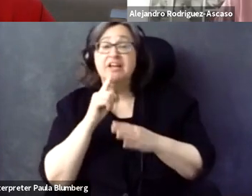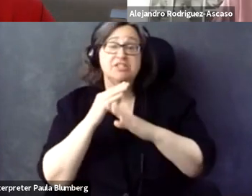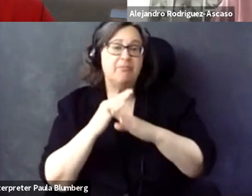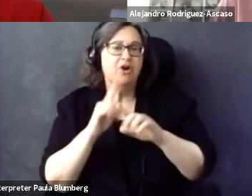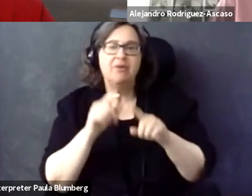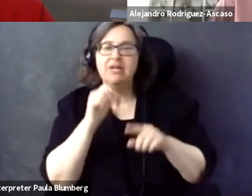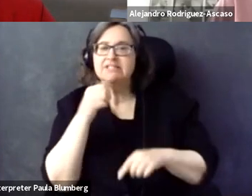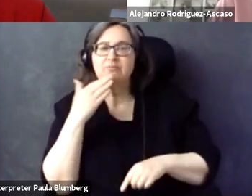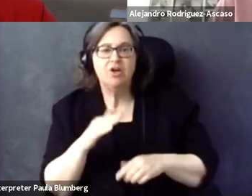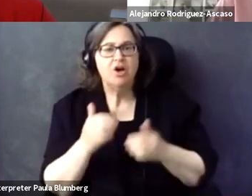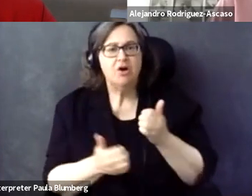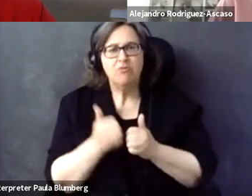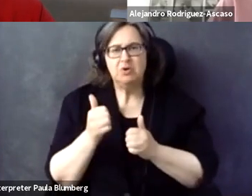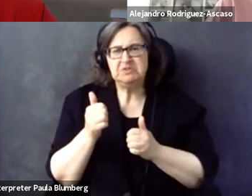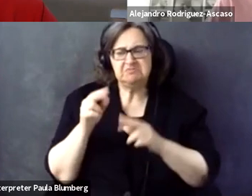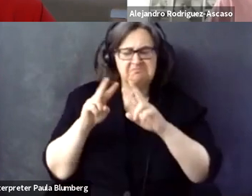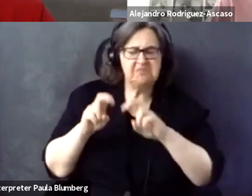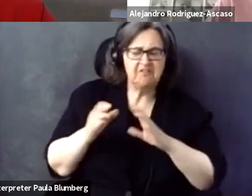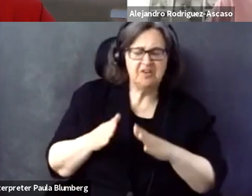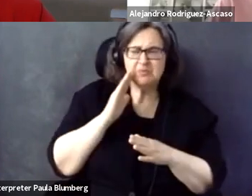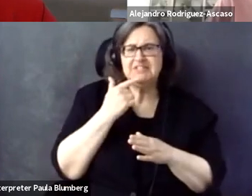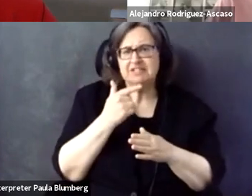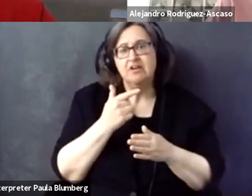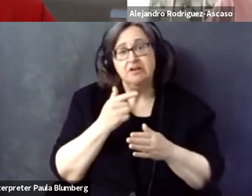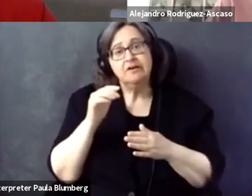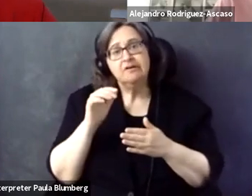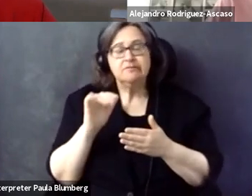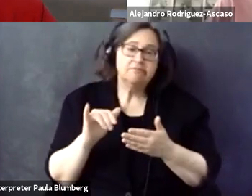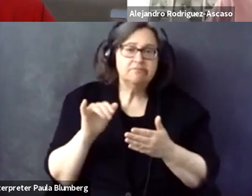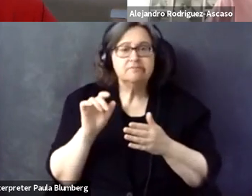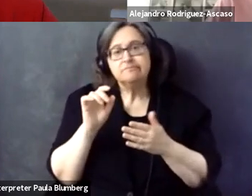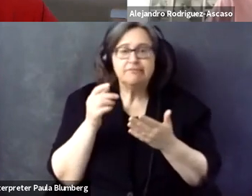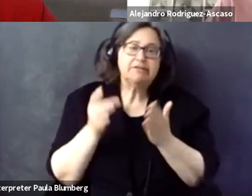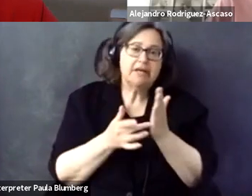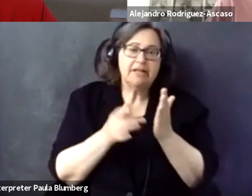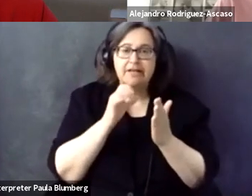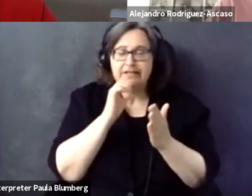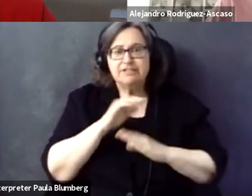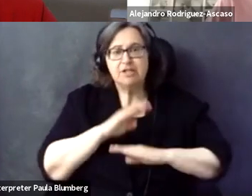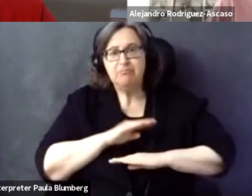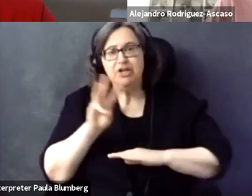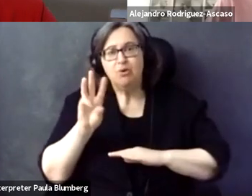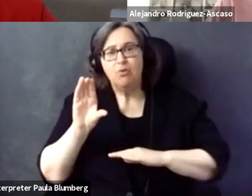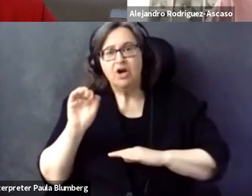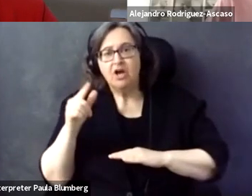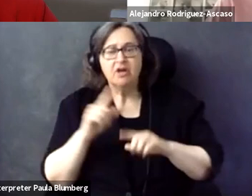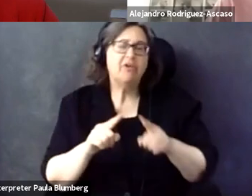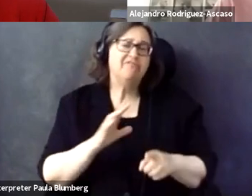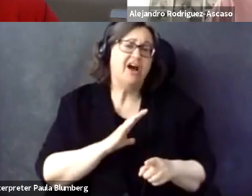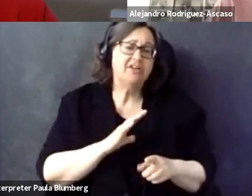what is a fault that is negligible, right? It is a barrier but not so bad. And more